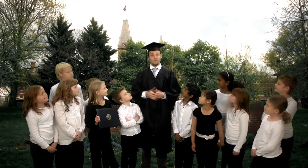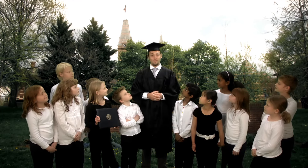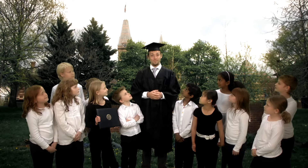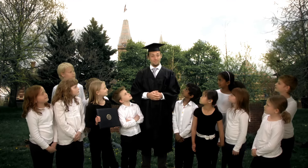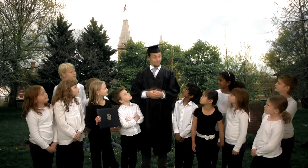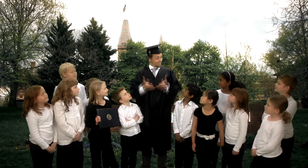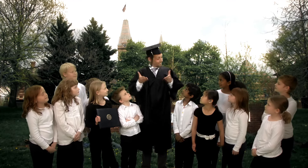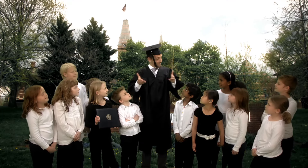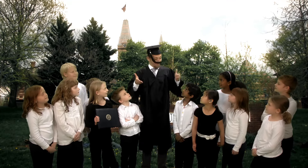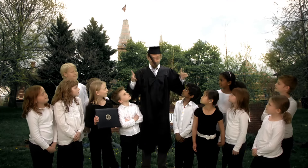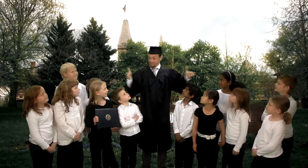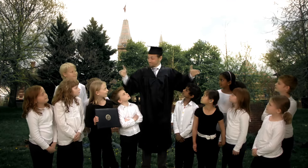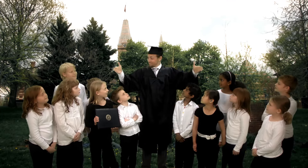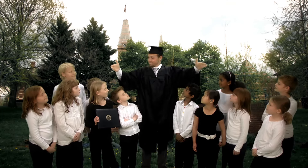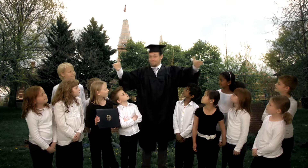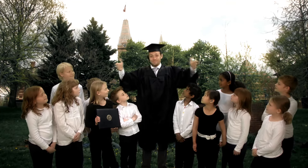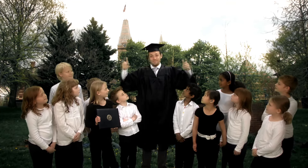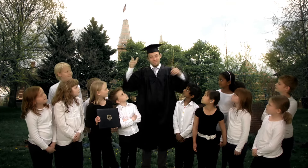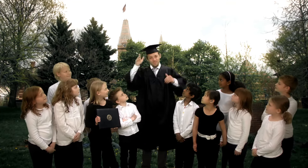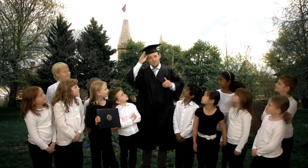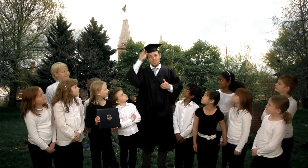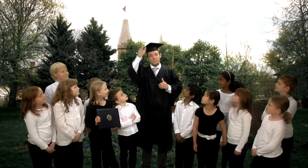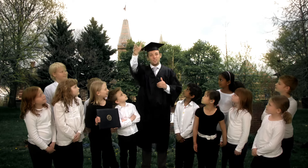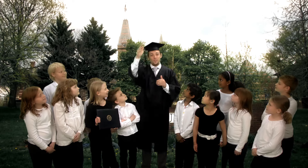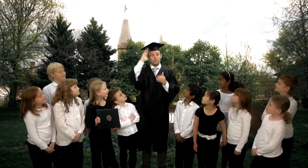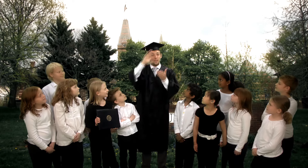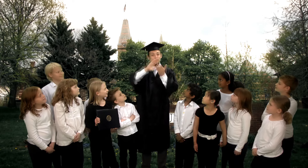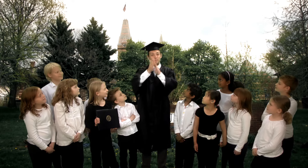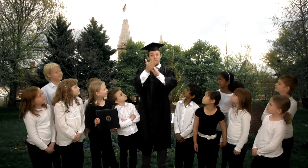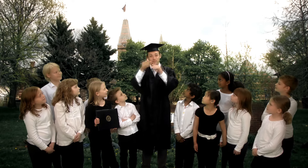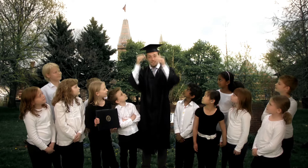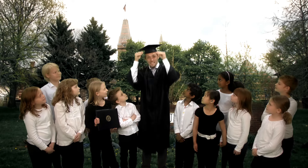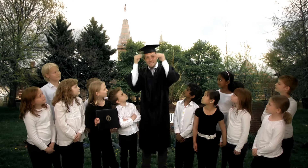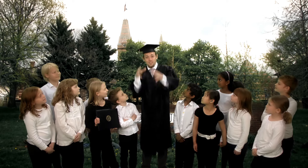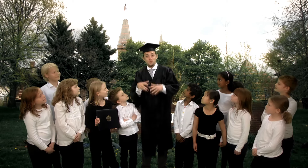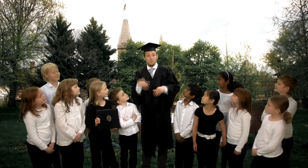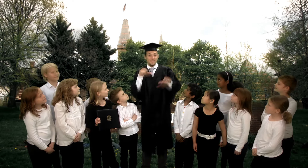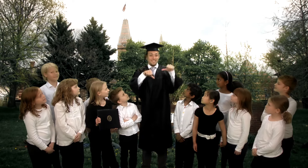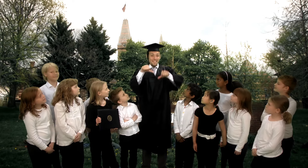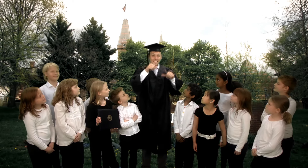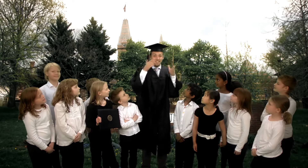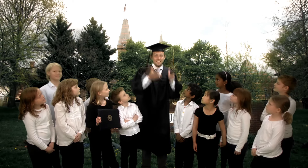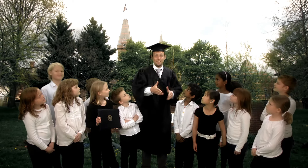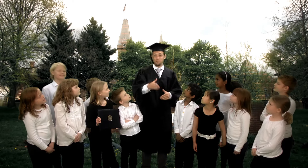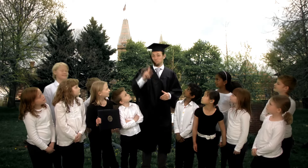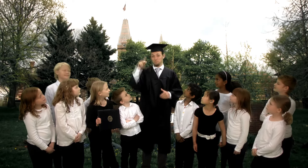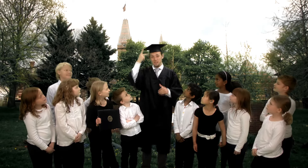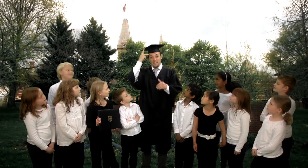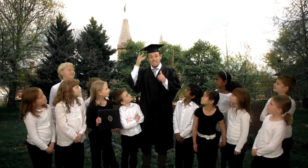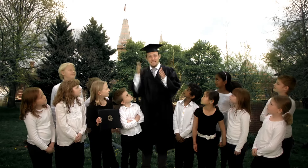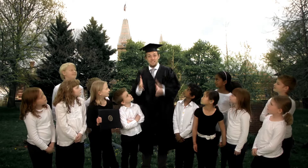to become a teacher of these deaf children. They will become teachers, scientists, politicians,